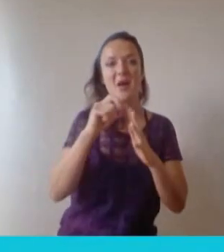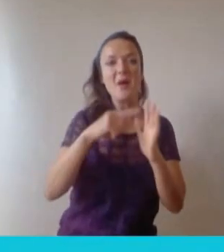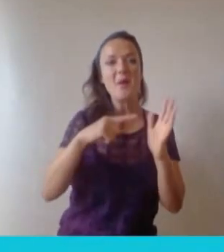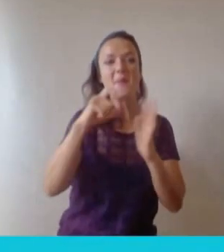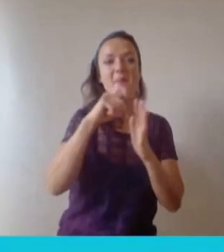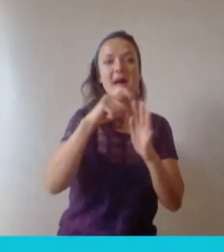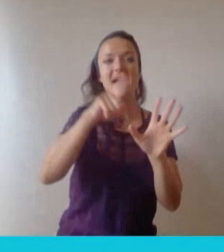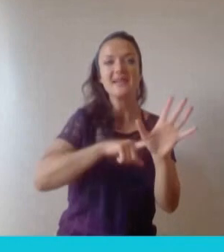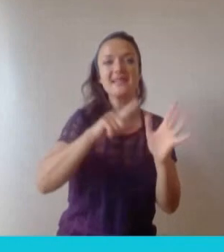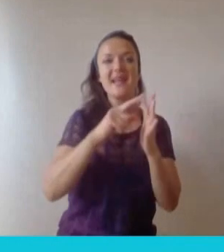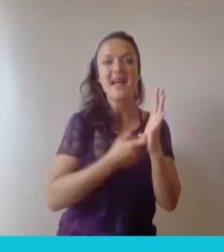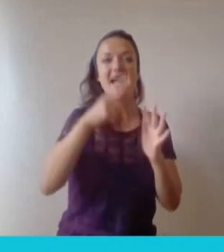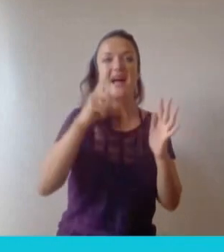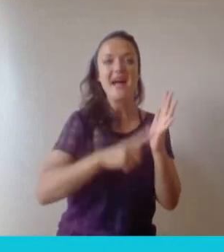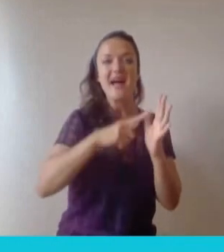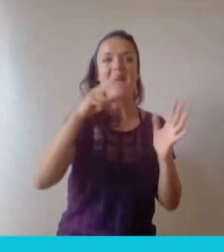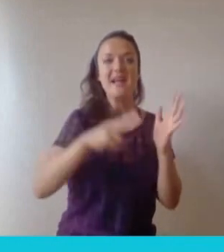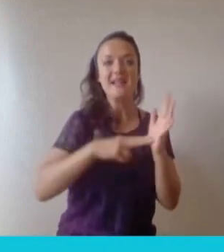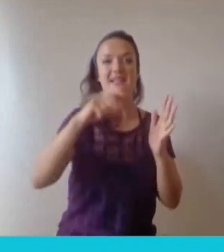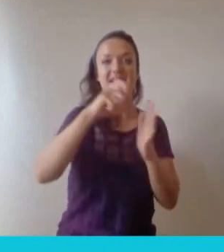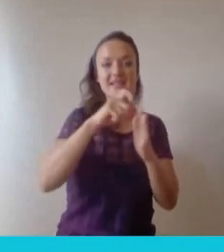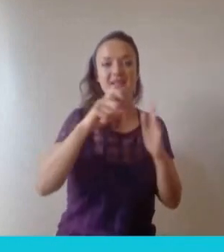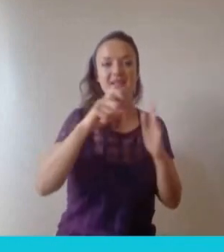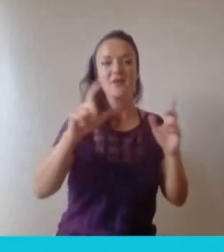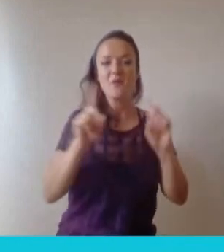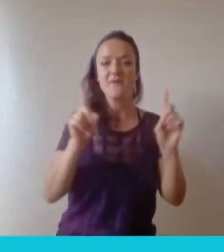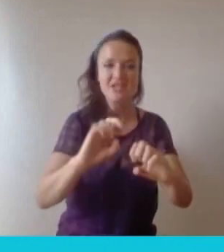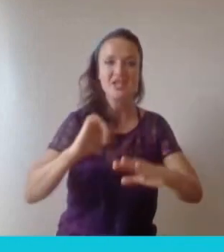Enterprise. We have Rushab Shah, a final year